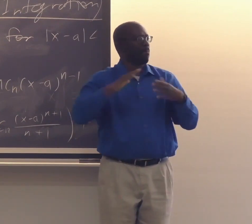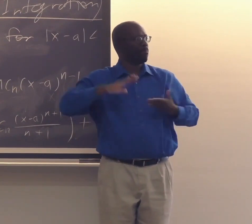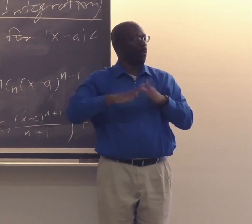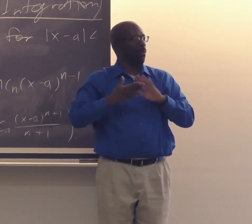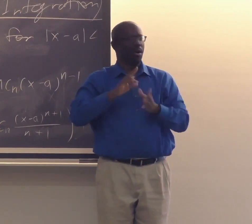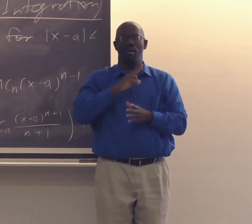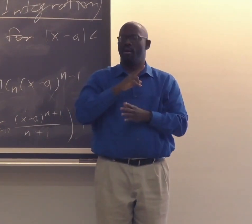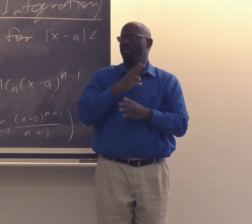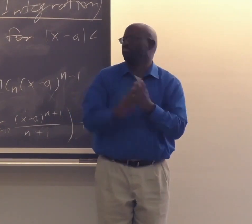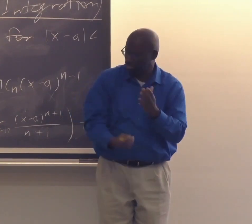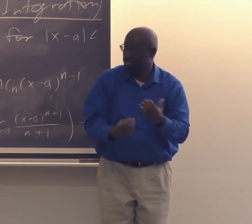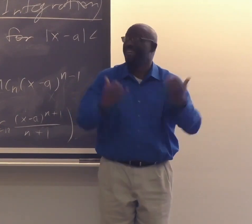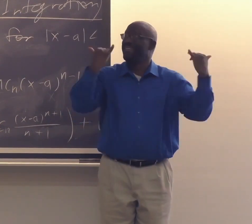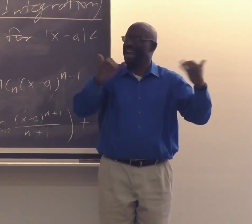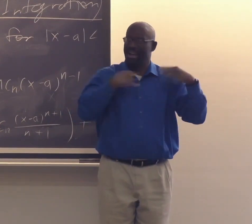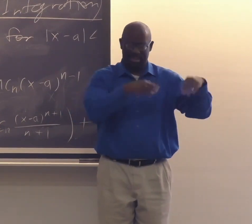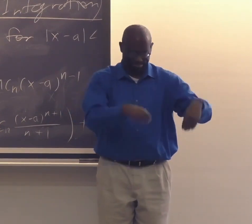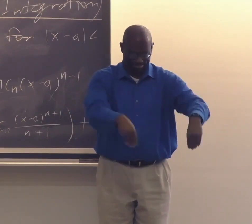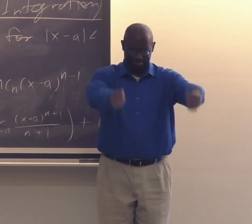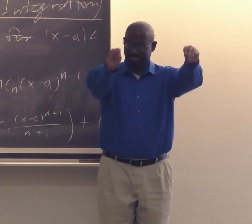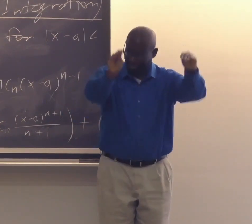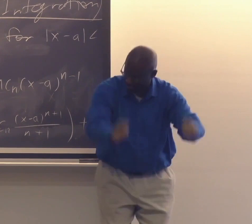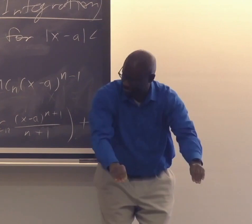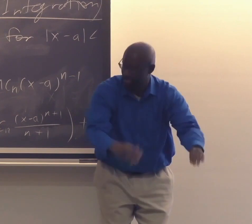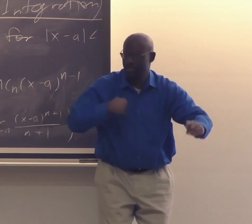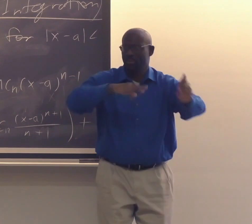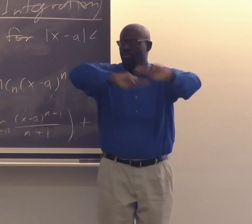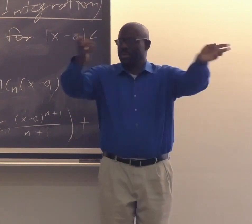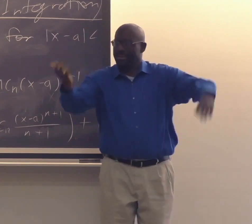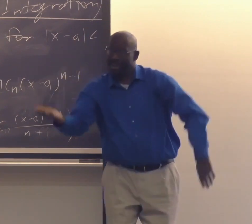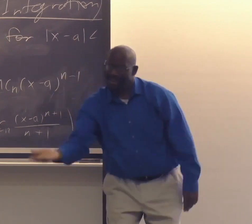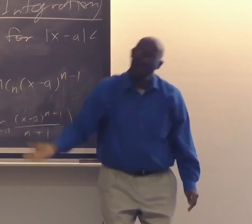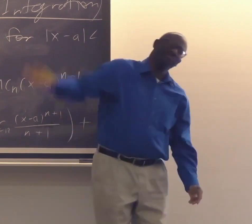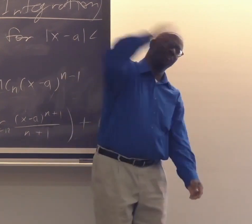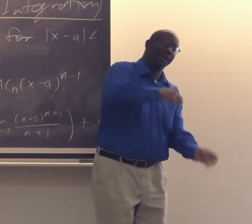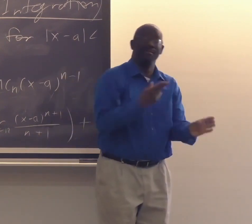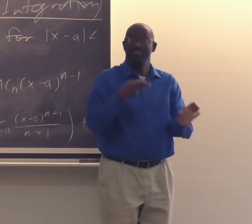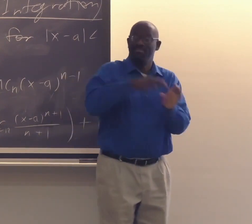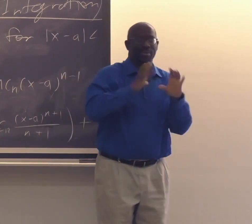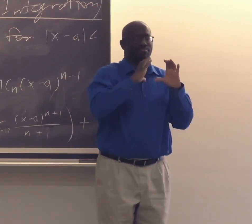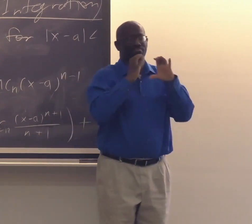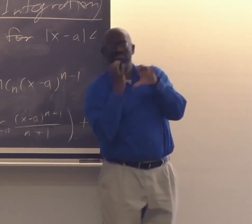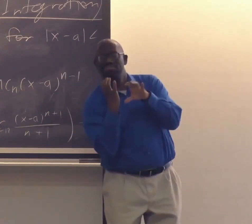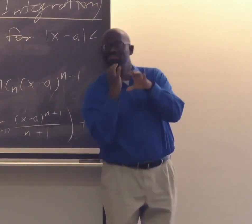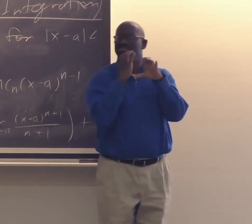So I want to talk a little about the community, and I'm laying down the welcome mat for you all